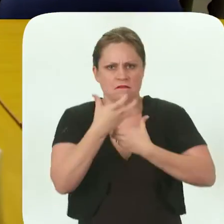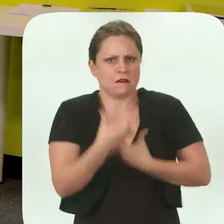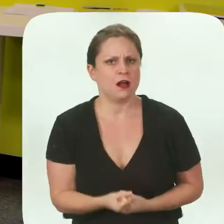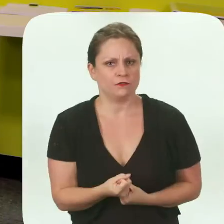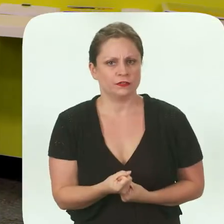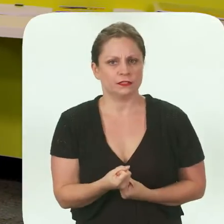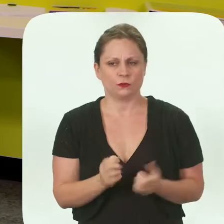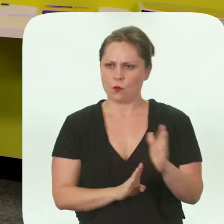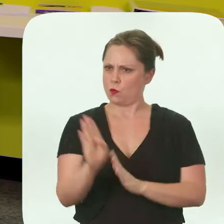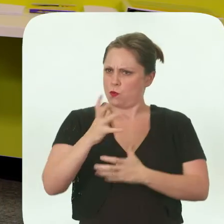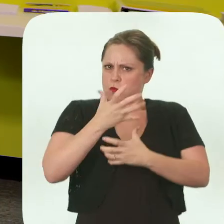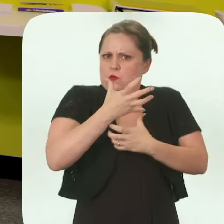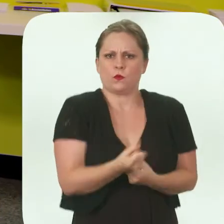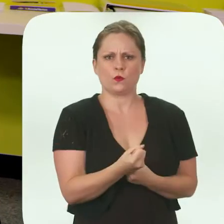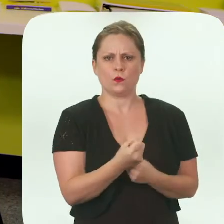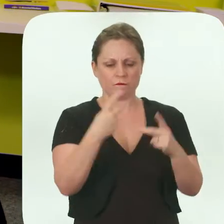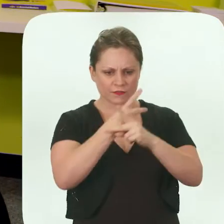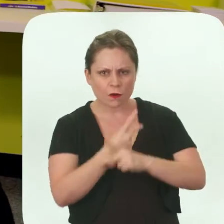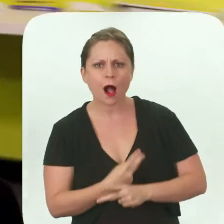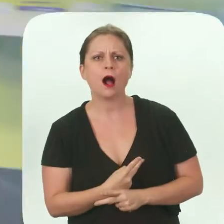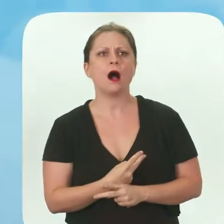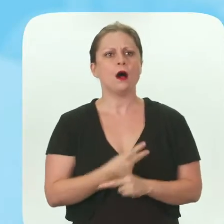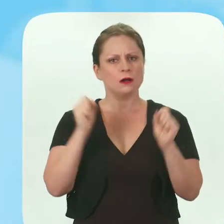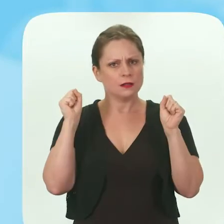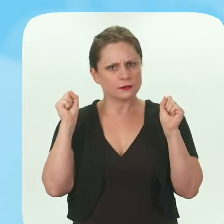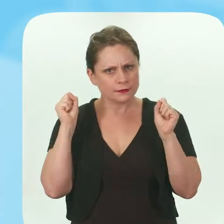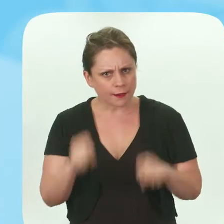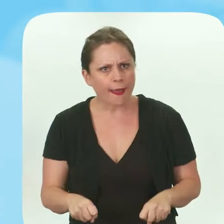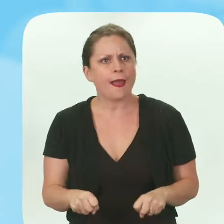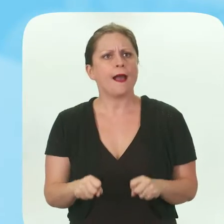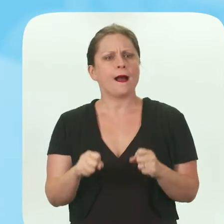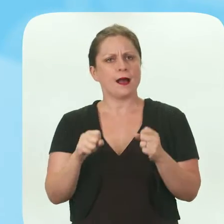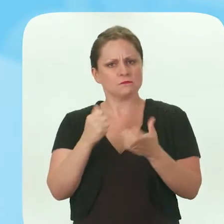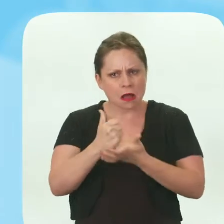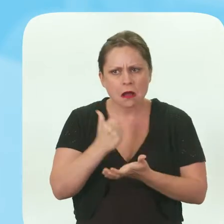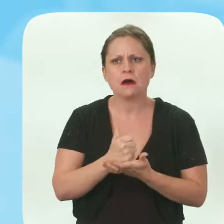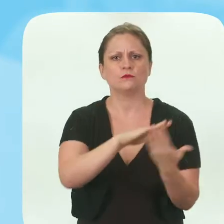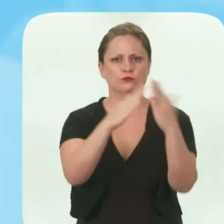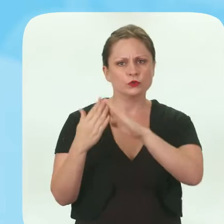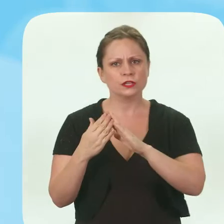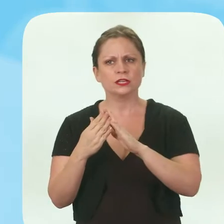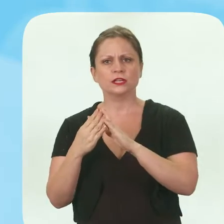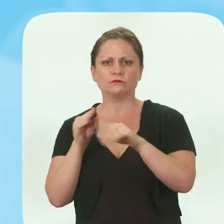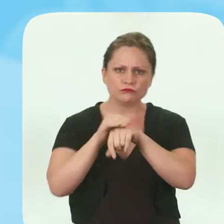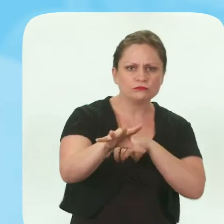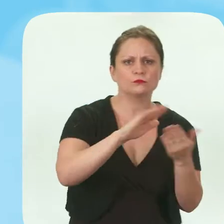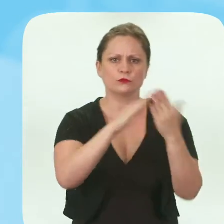of confidence to having a lot more confidence and figuring out that they really could do something to help the community, influence the community.